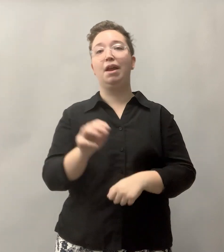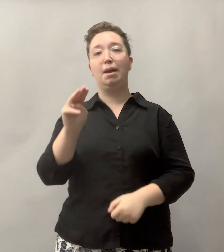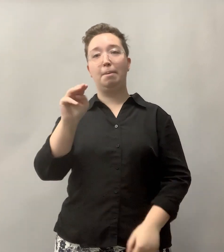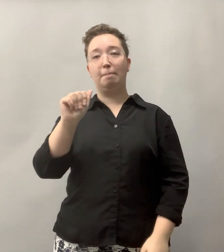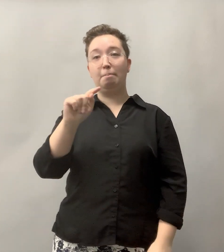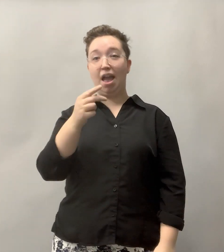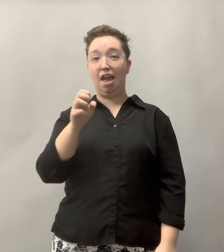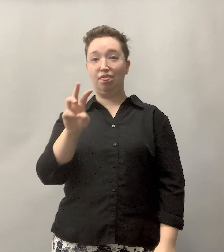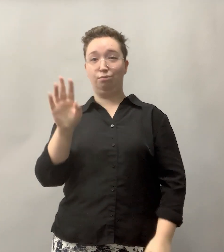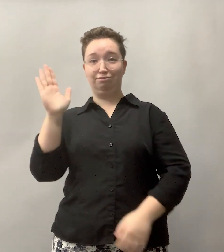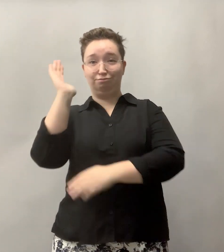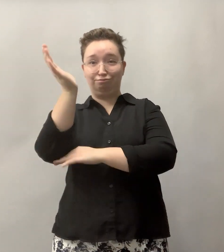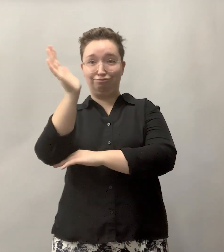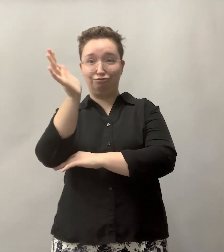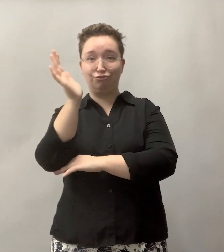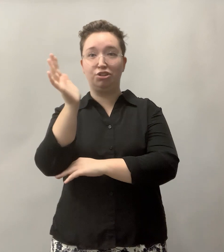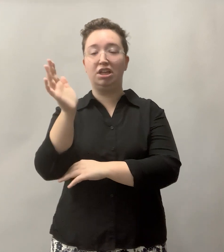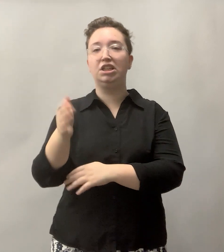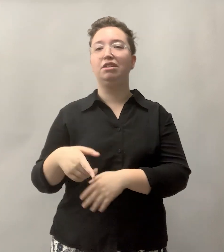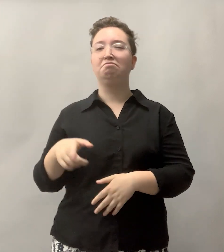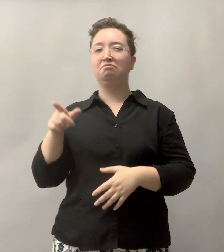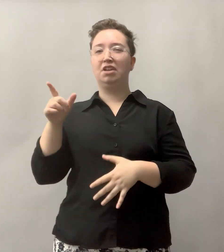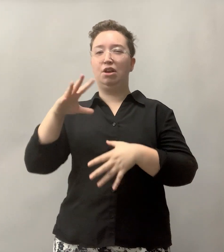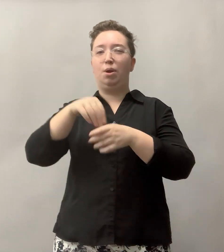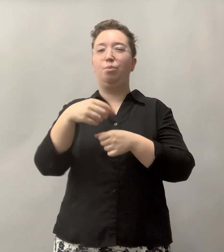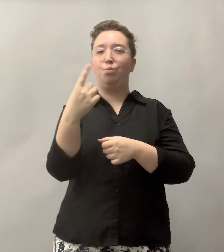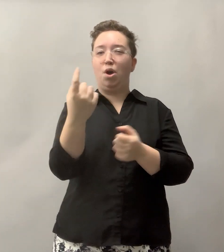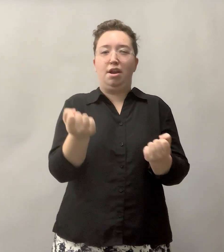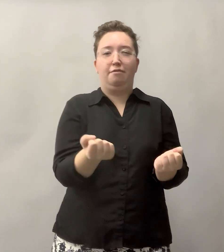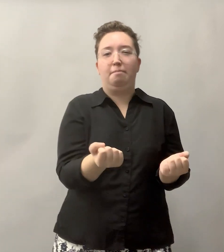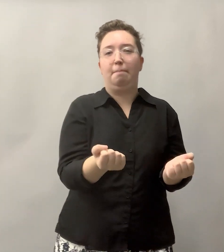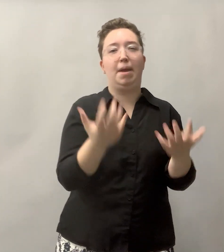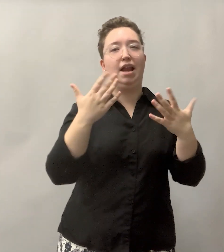Matthew’s presentation is one of many planned